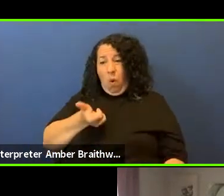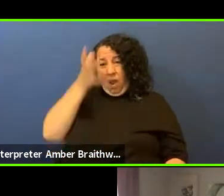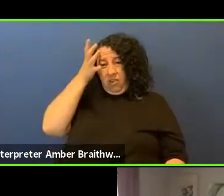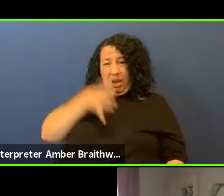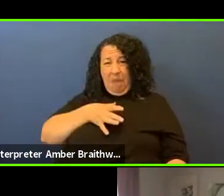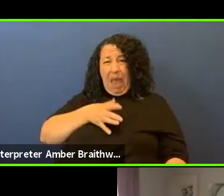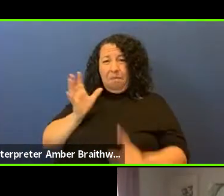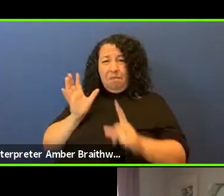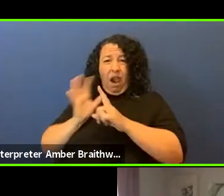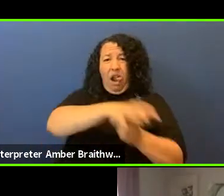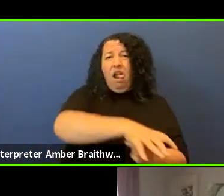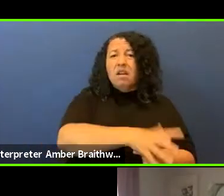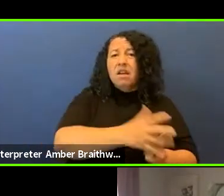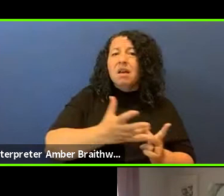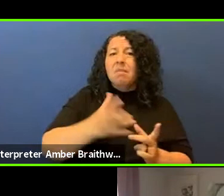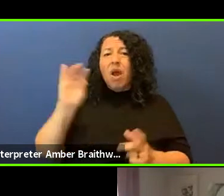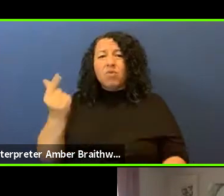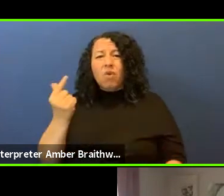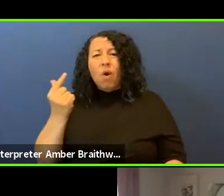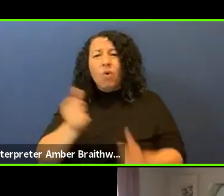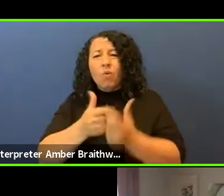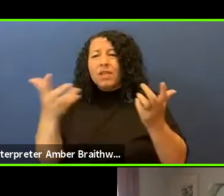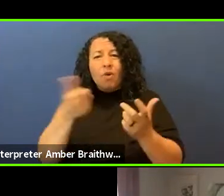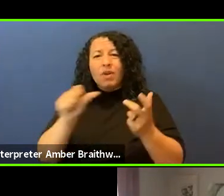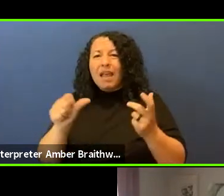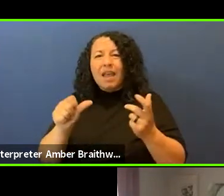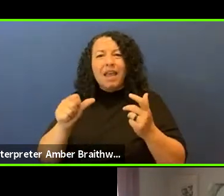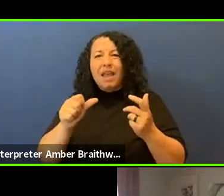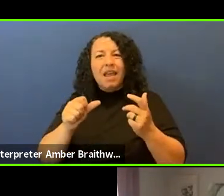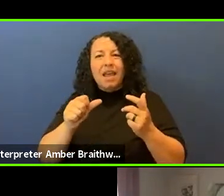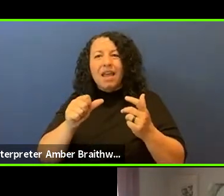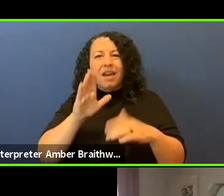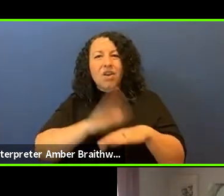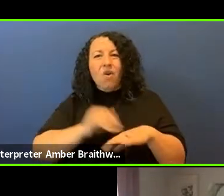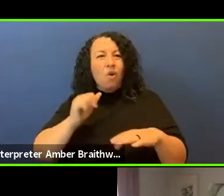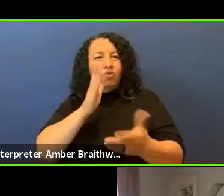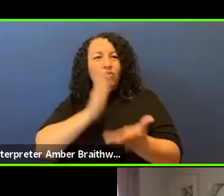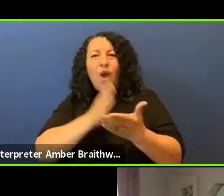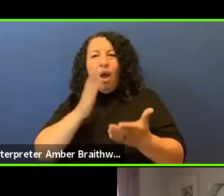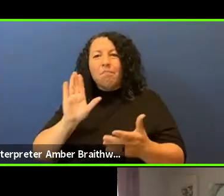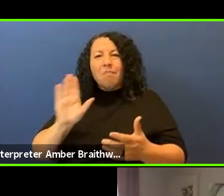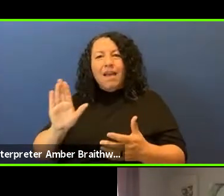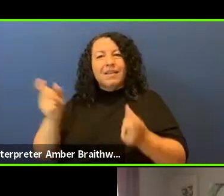unit without any call to stop by his handler who was a South Dakota highway patrol officer.